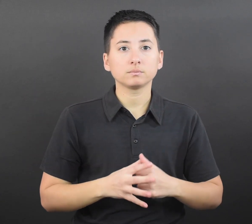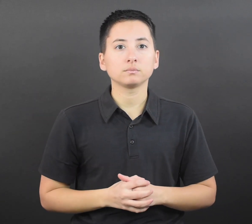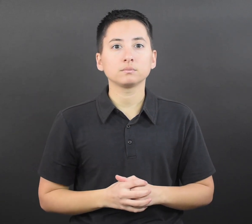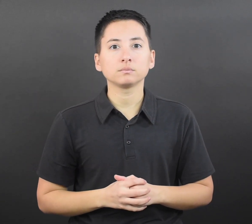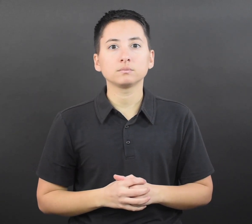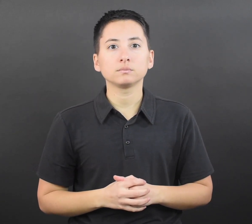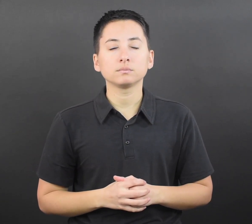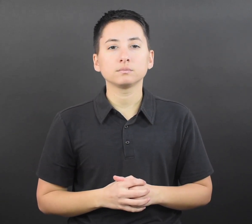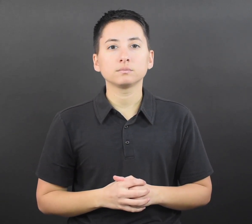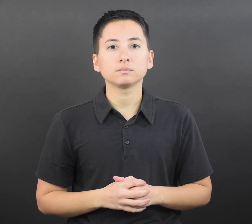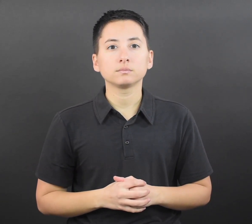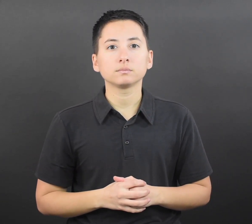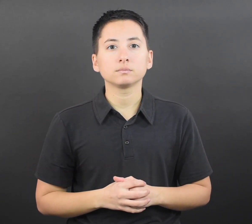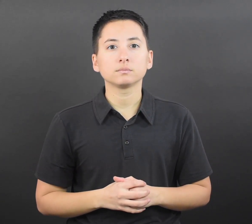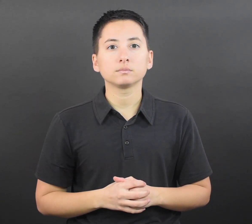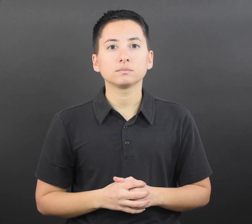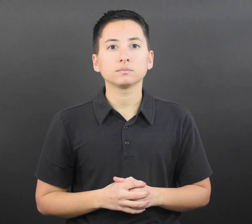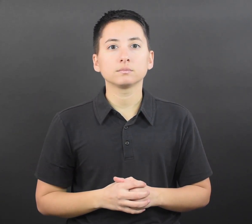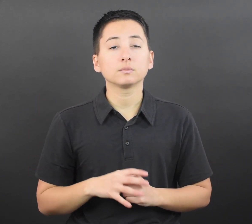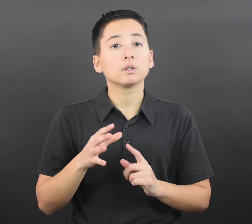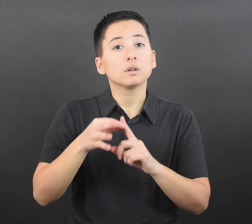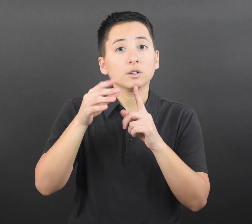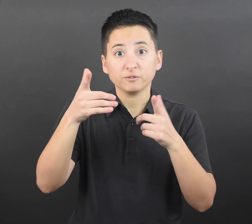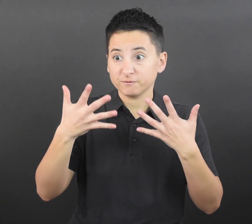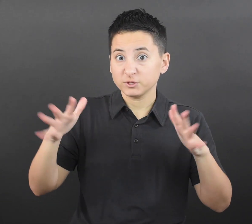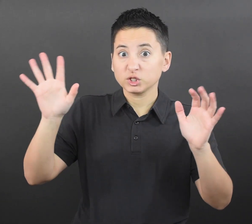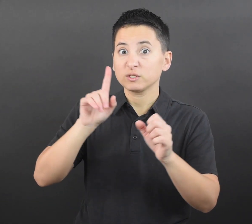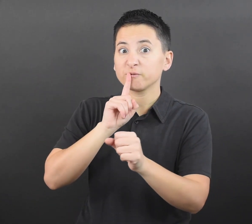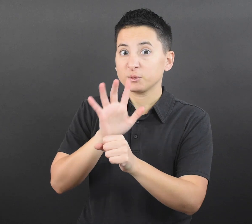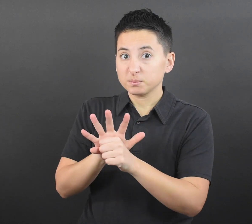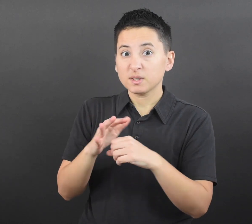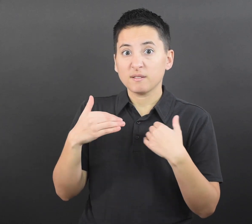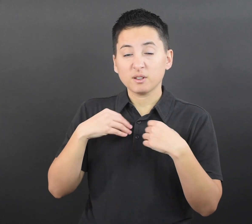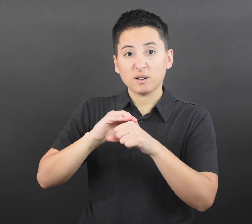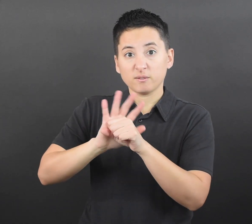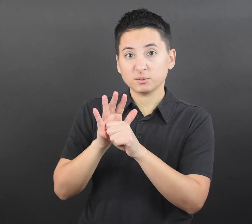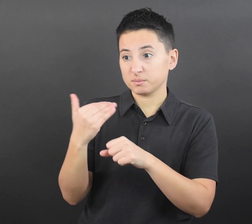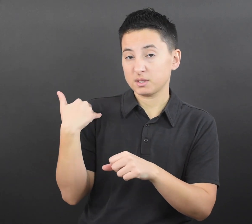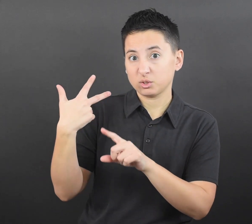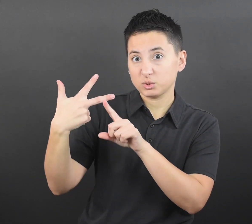tested at least 5 days after having close contact with someone with COVID-19